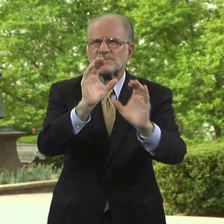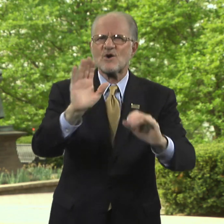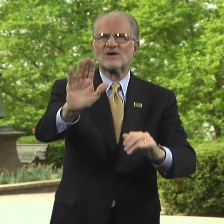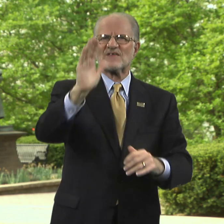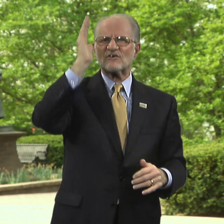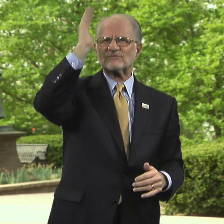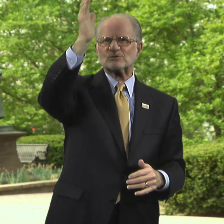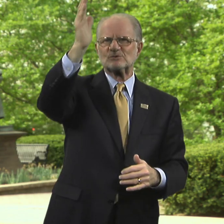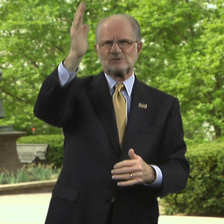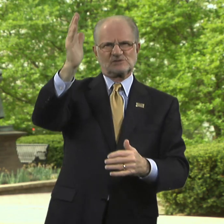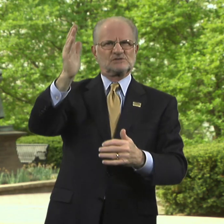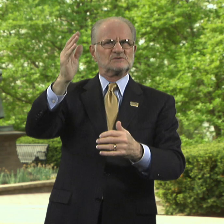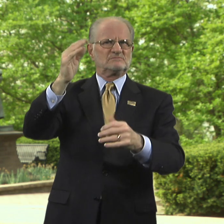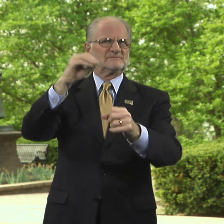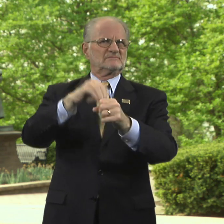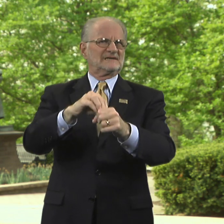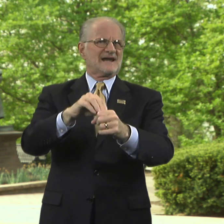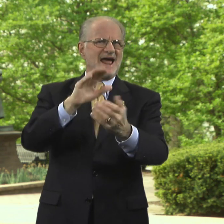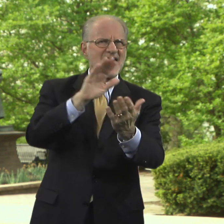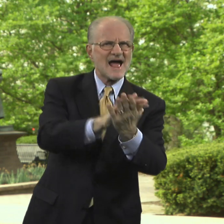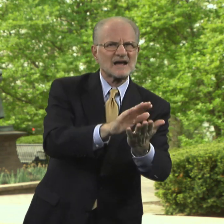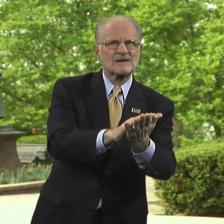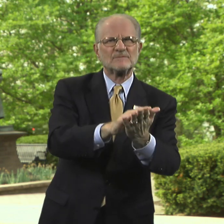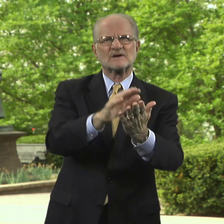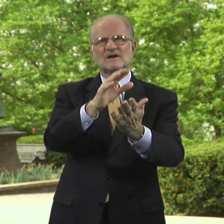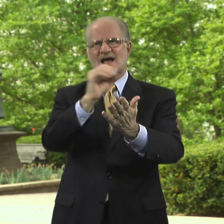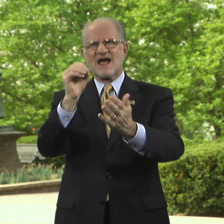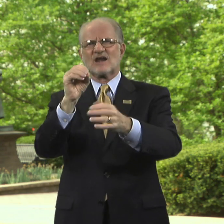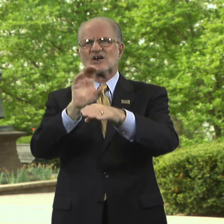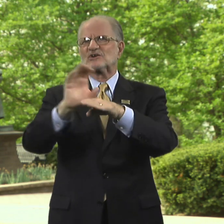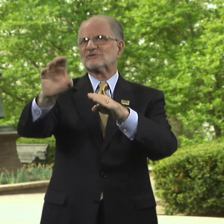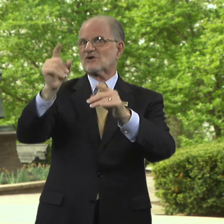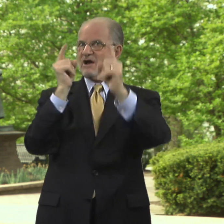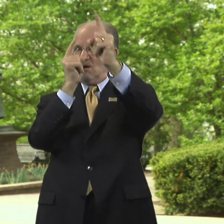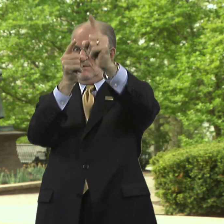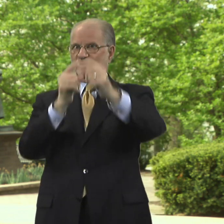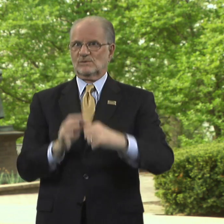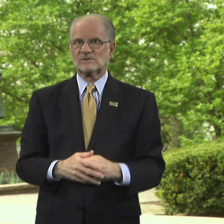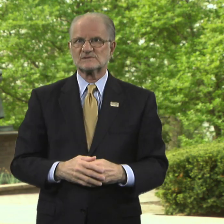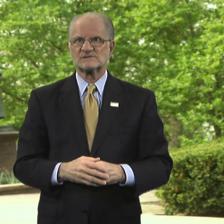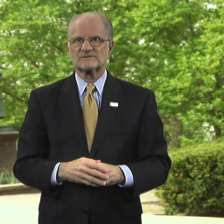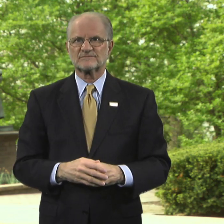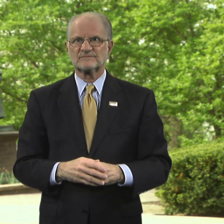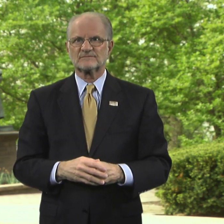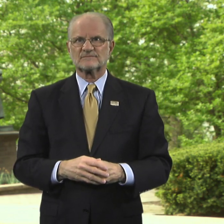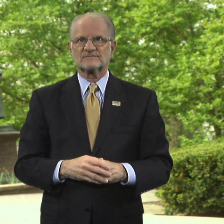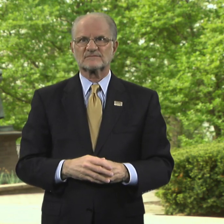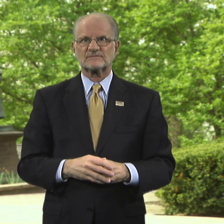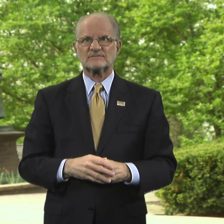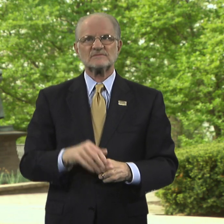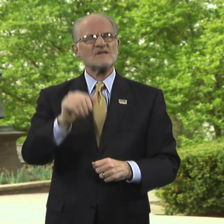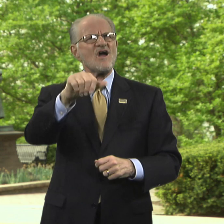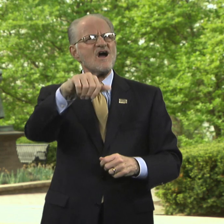their future academic and career goals.